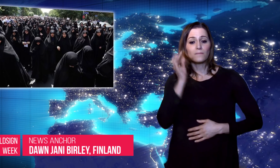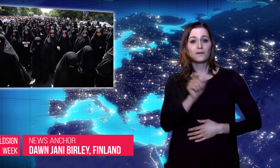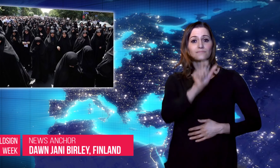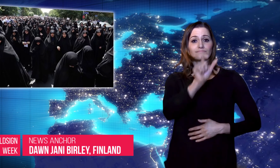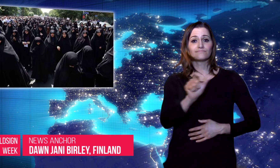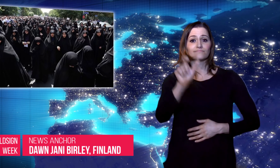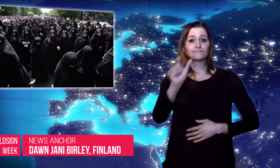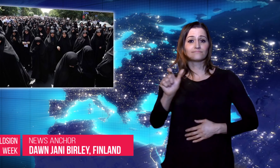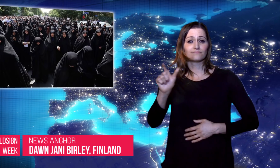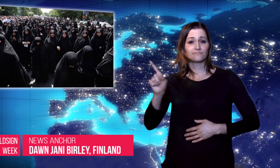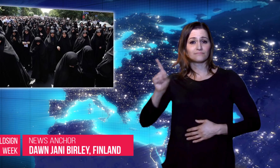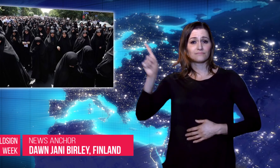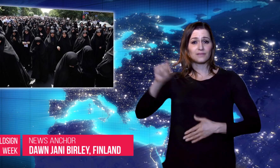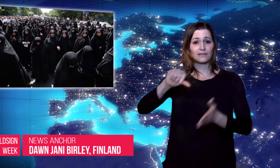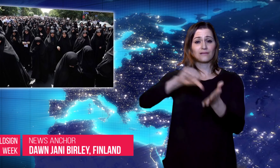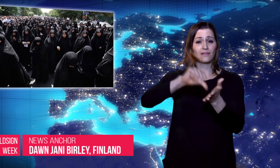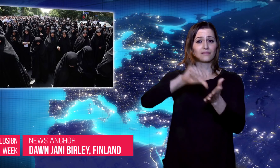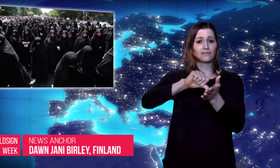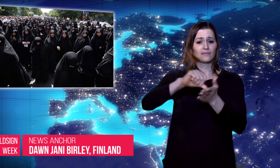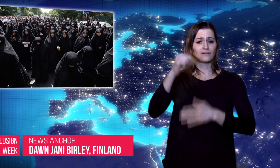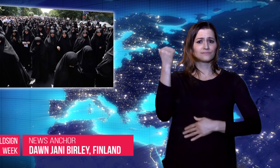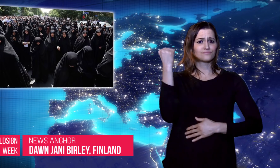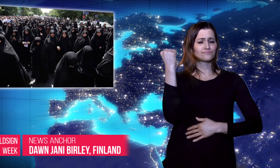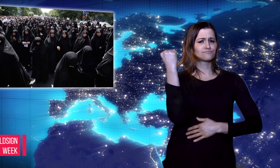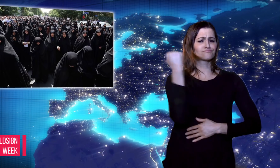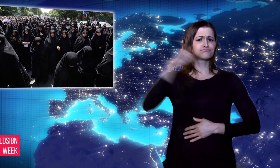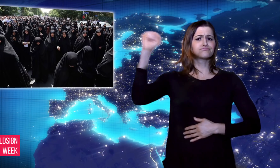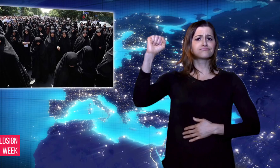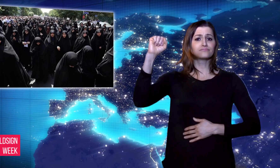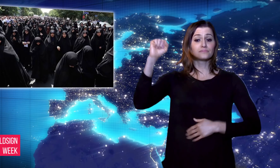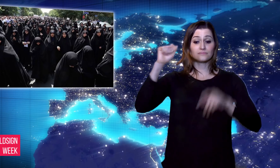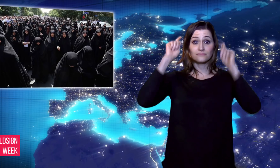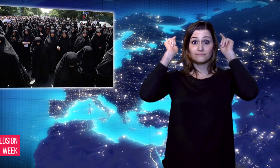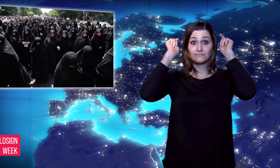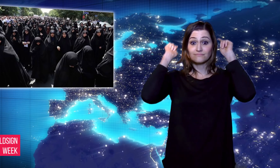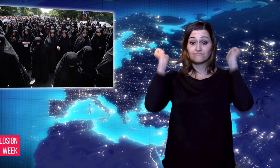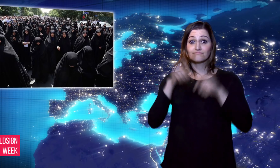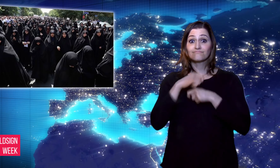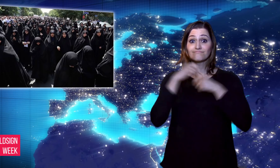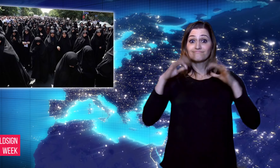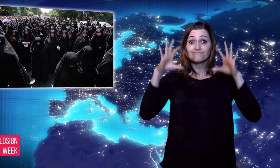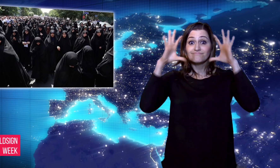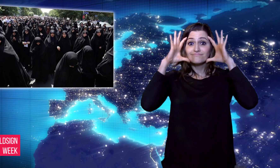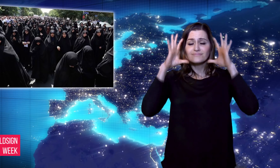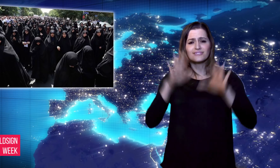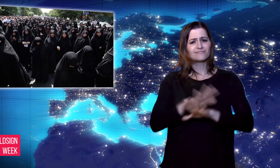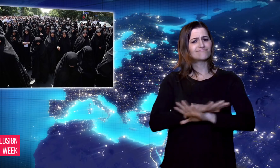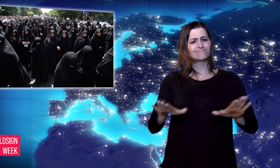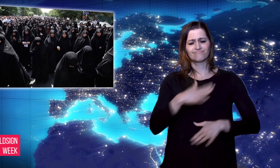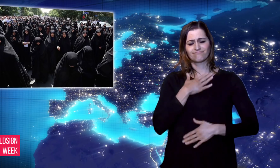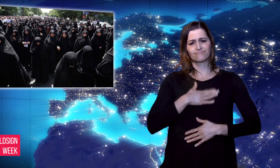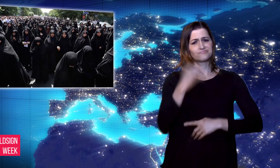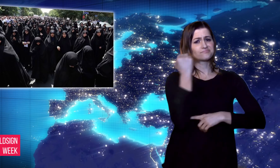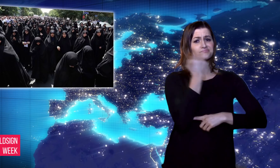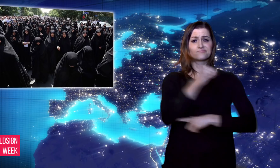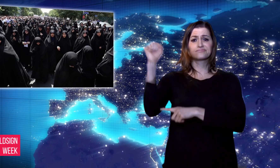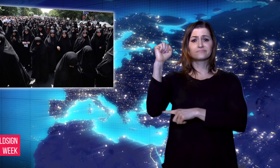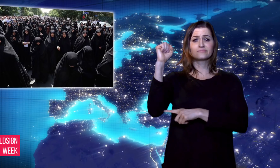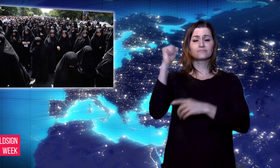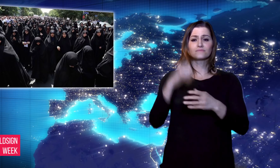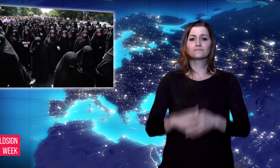Dawn: Women in Iran protest wearing hijabs